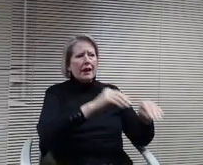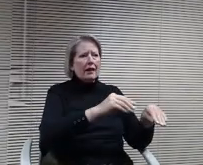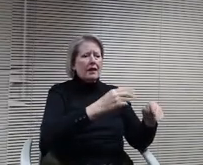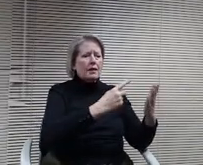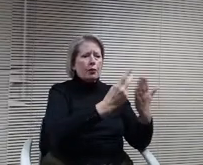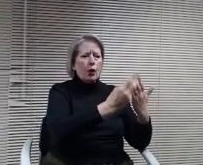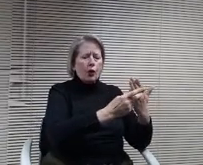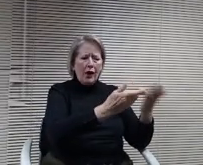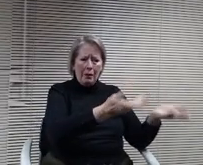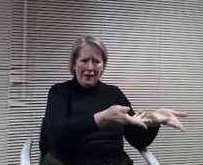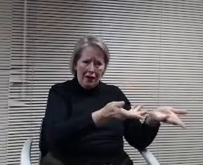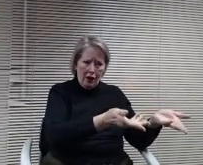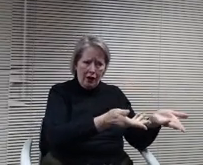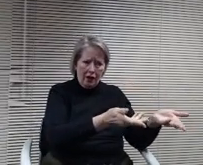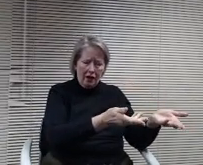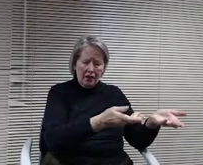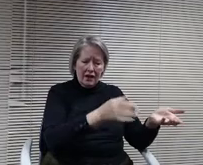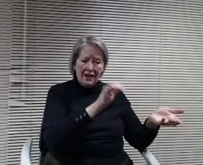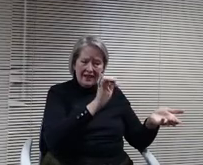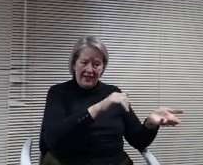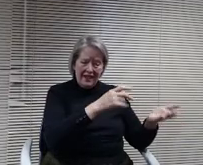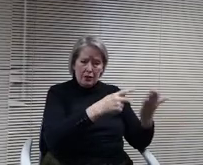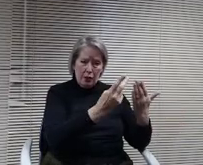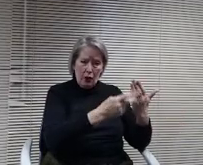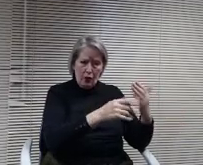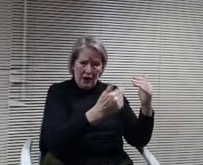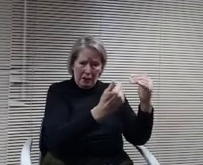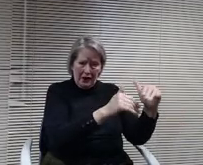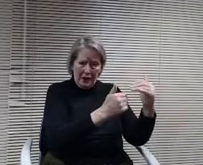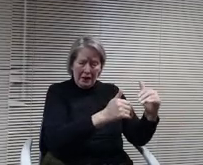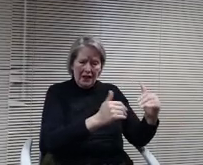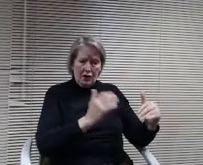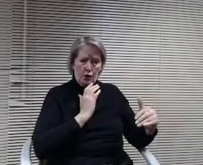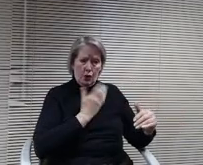a program that is limited to our residence, or is it one